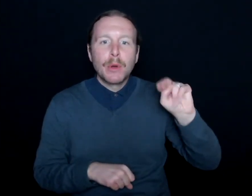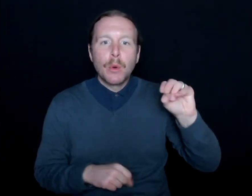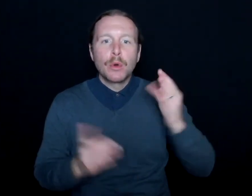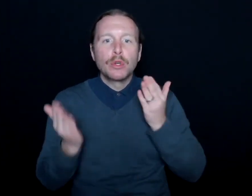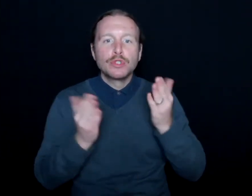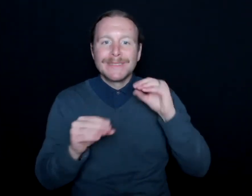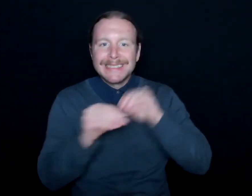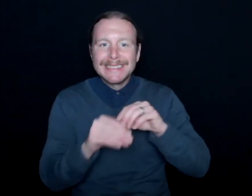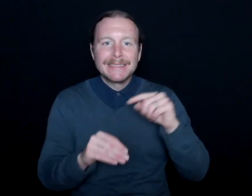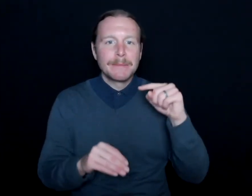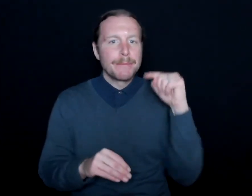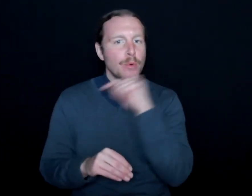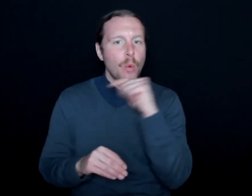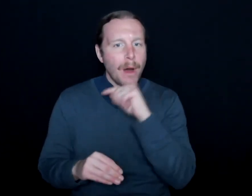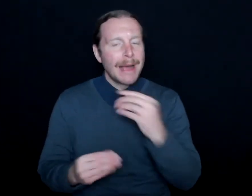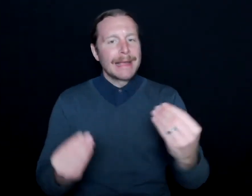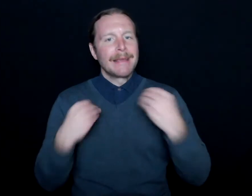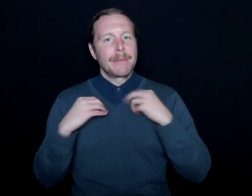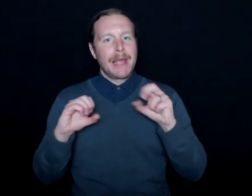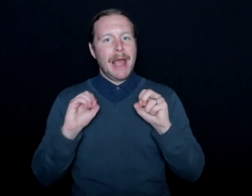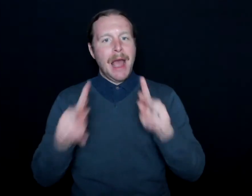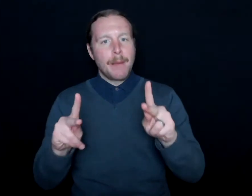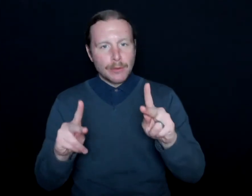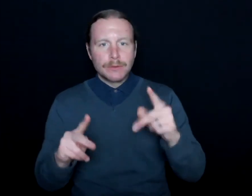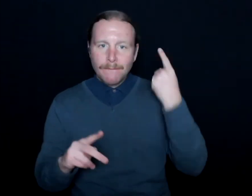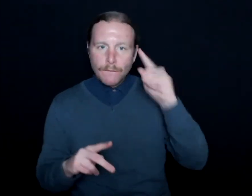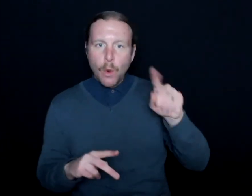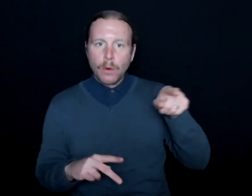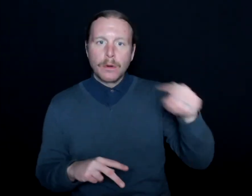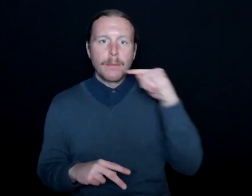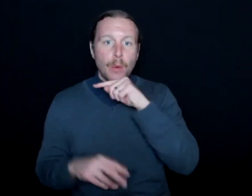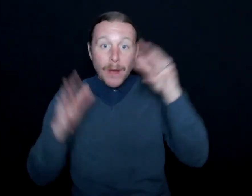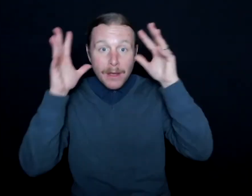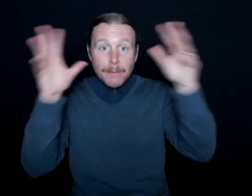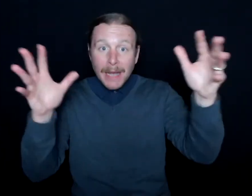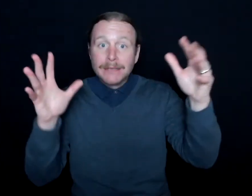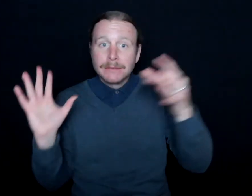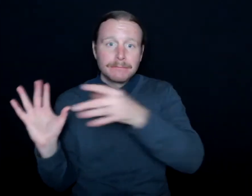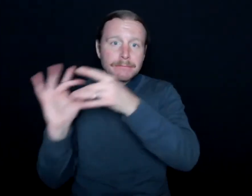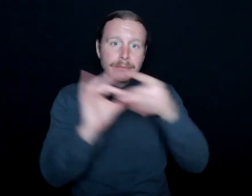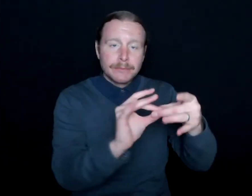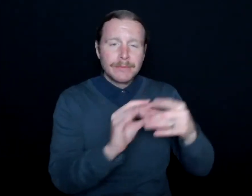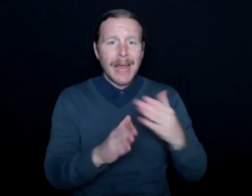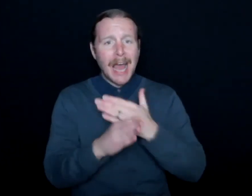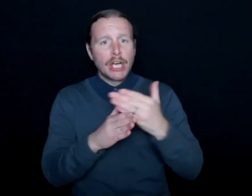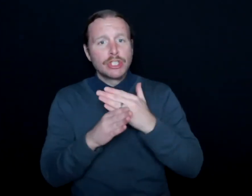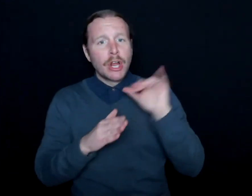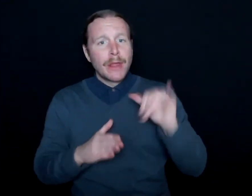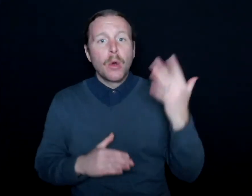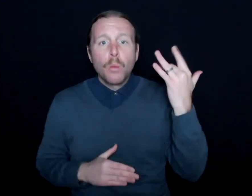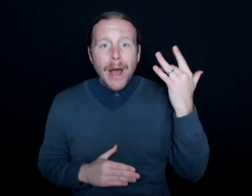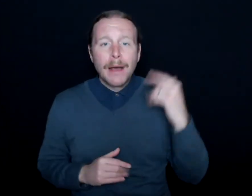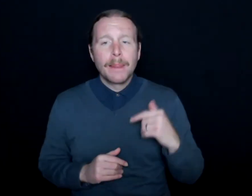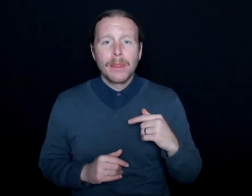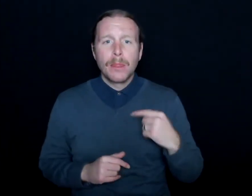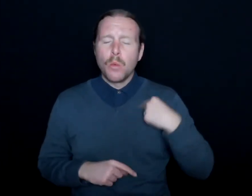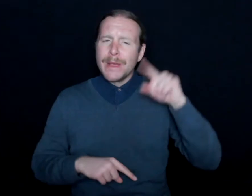gave me that opportunity with Fiserv Forum and the Milwaukee Bucks. I share that also because we can't understand in the moment,